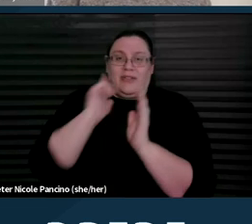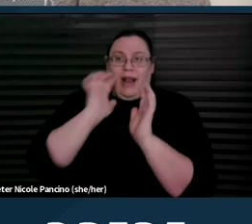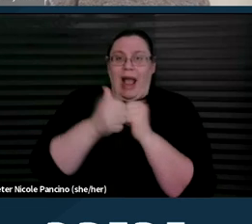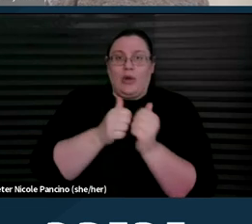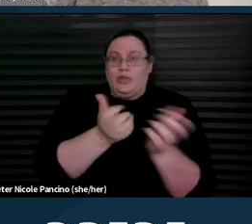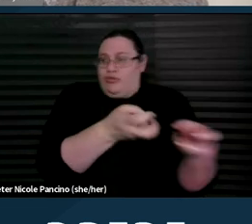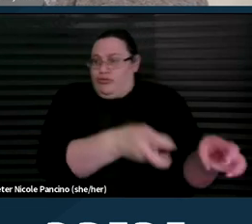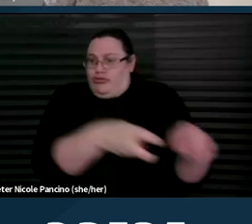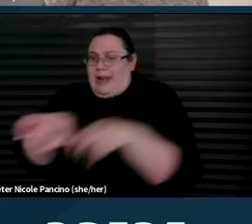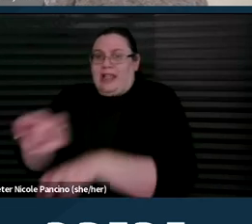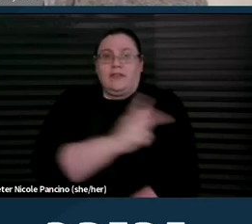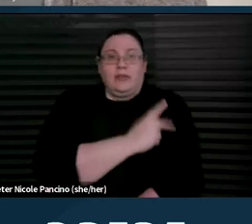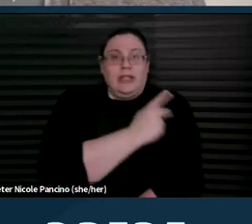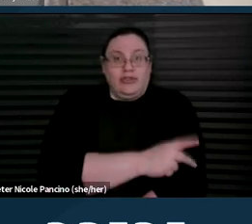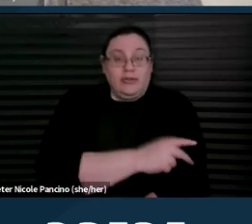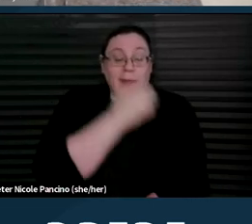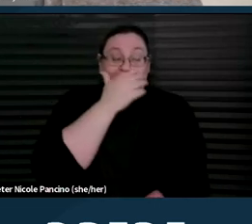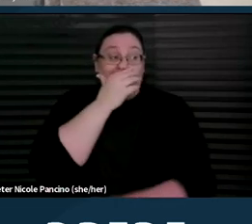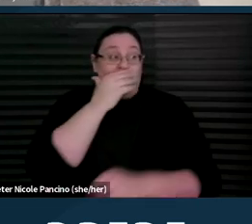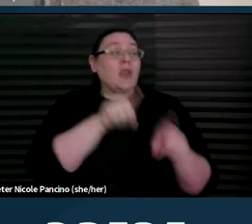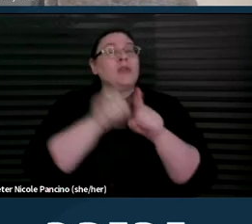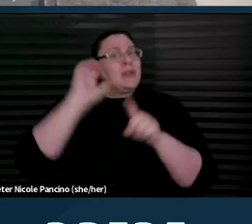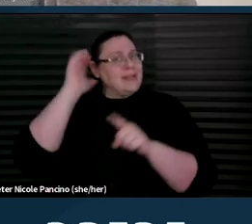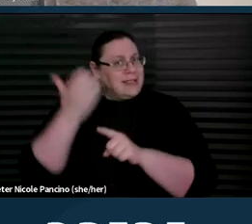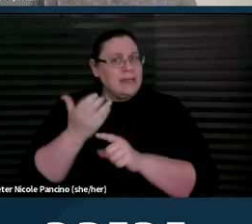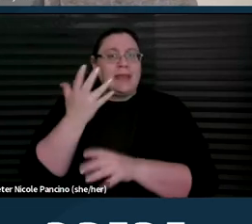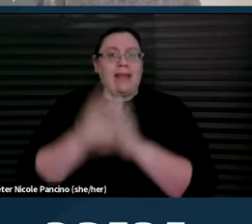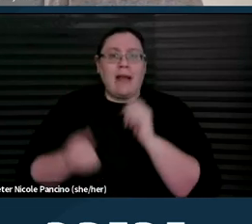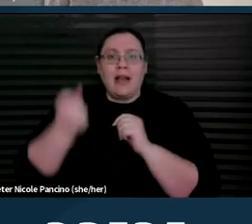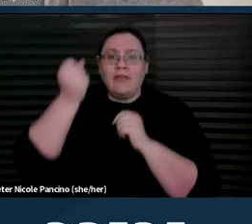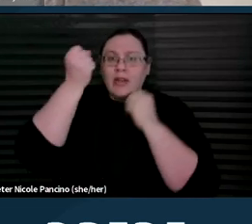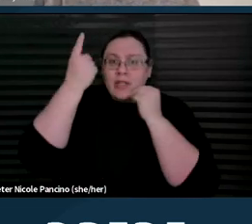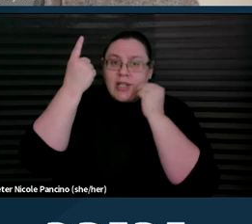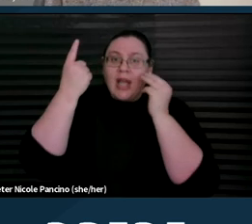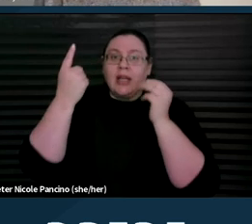There also seems to be a lack of understanding of ADA requirements